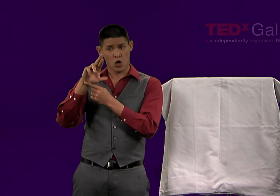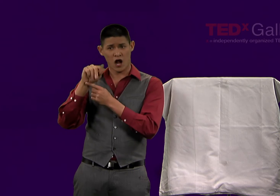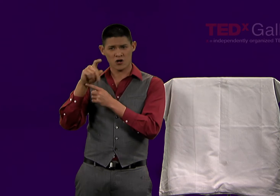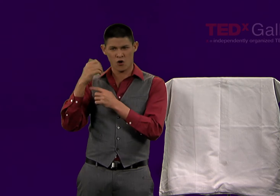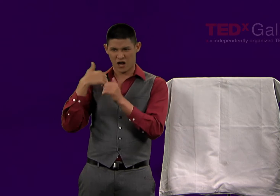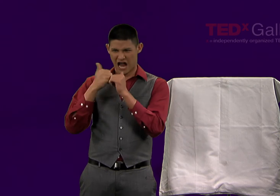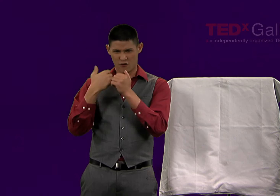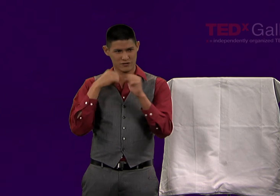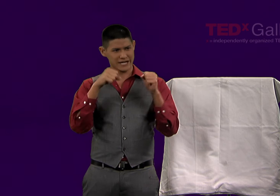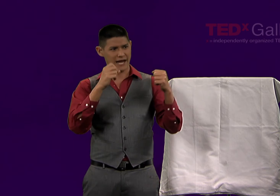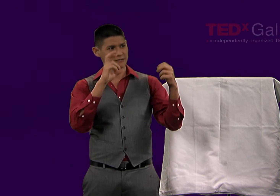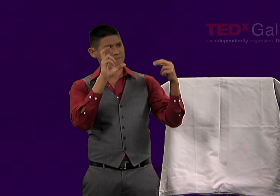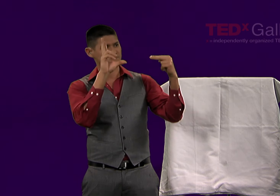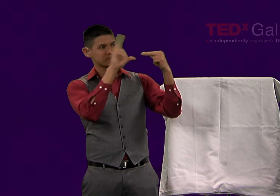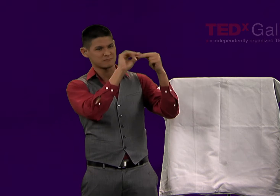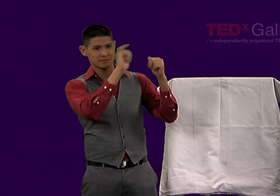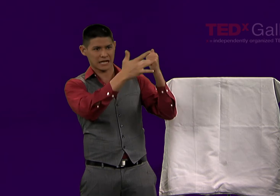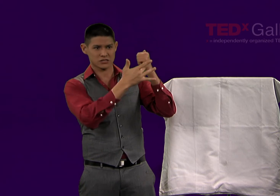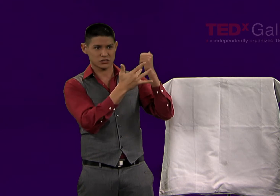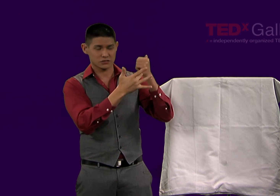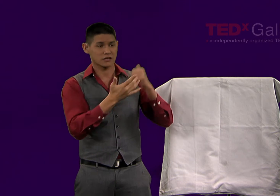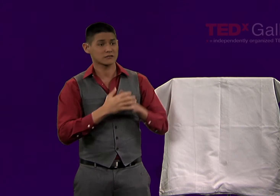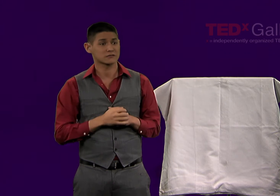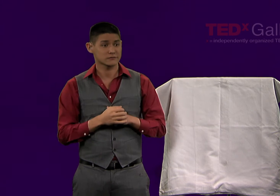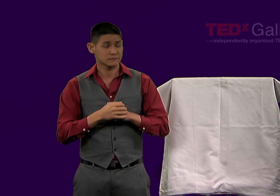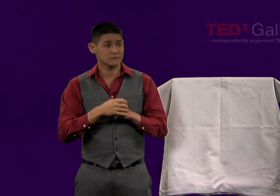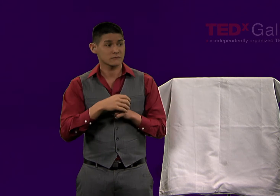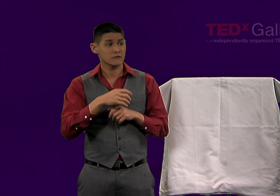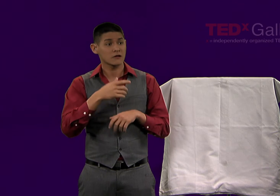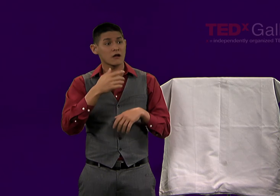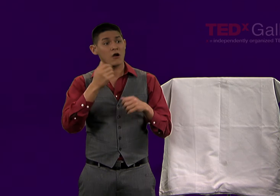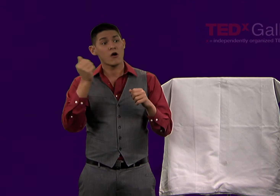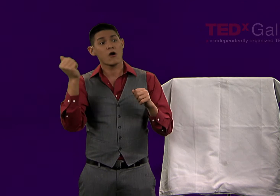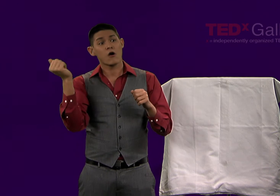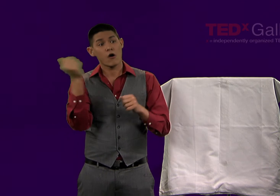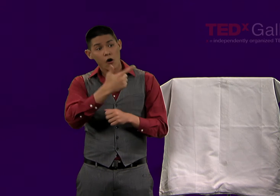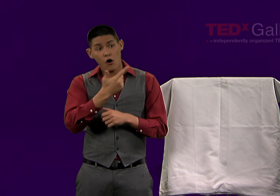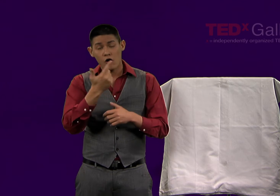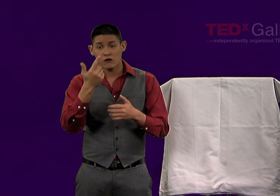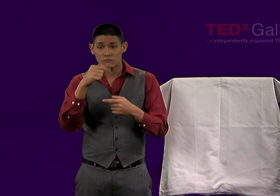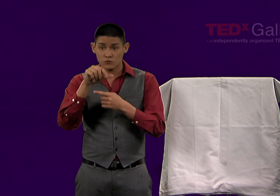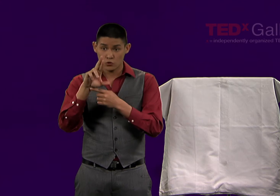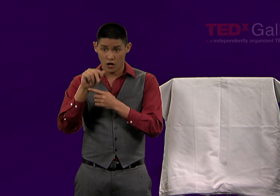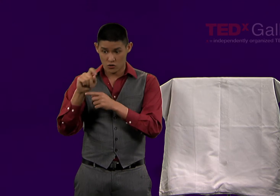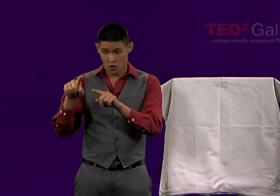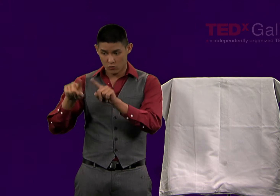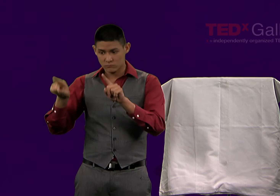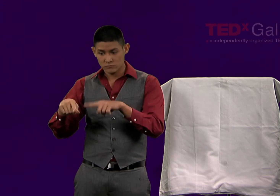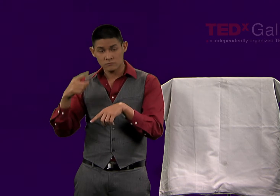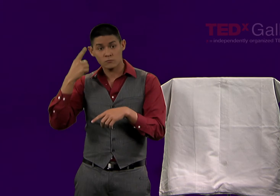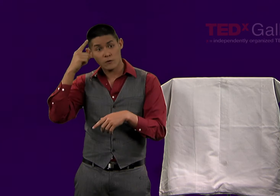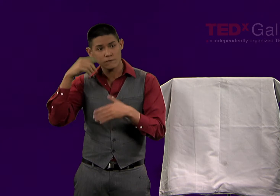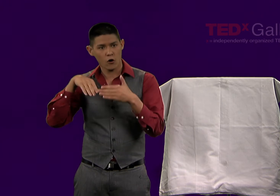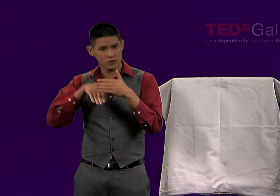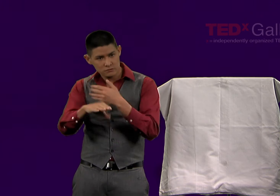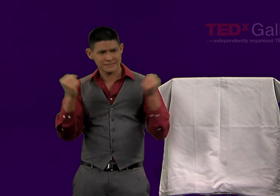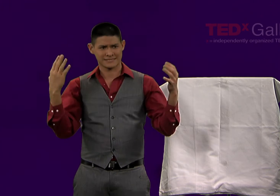QR codes could actually be taken advantage of for this purpose. All QR codes could be used